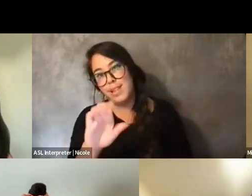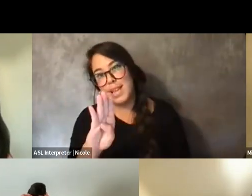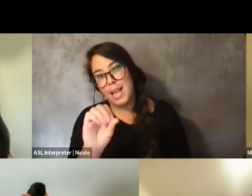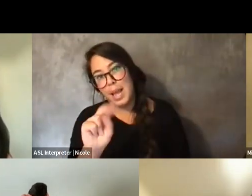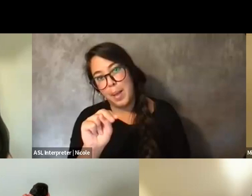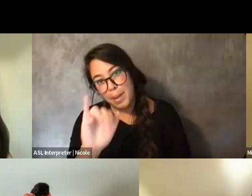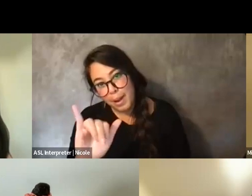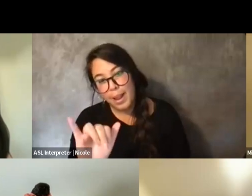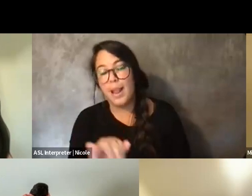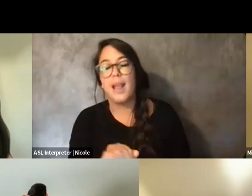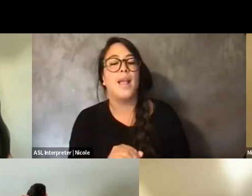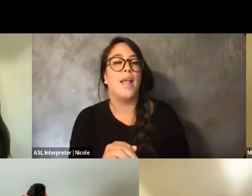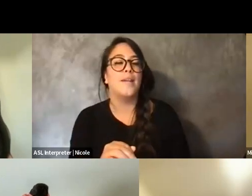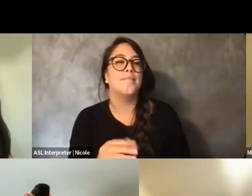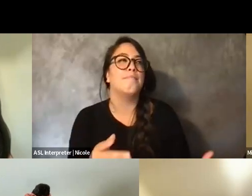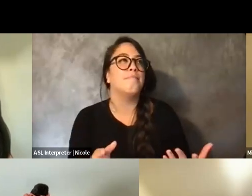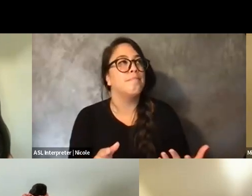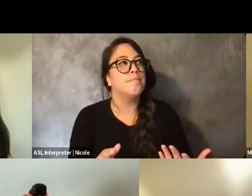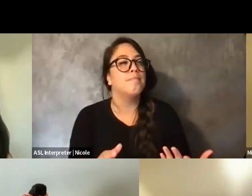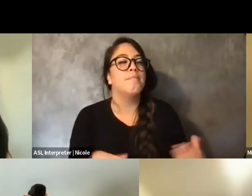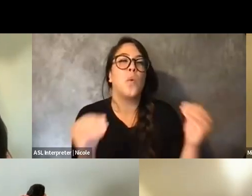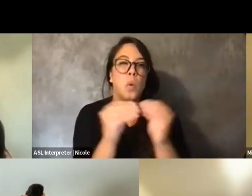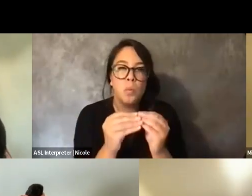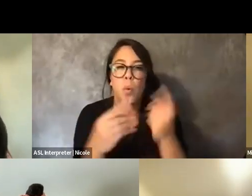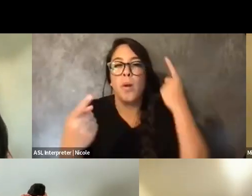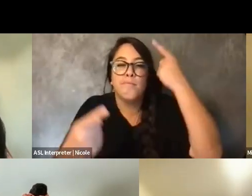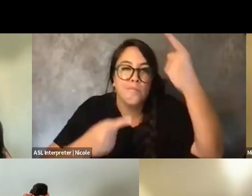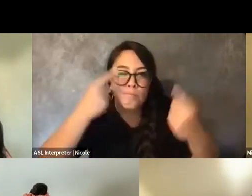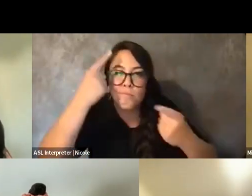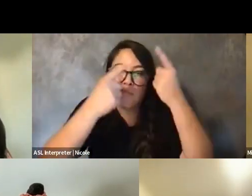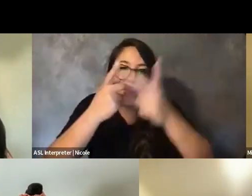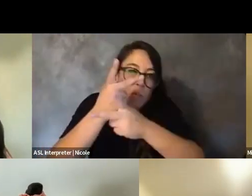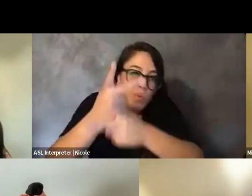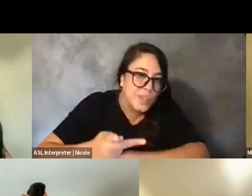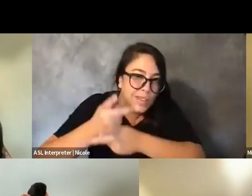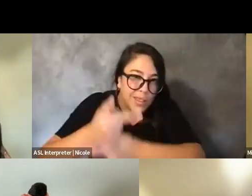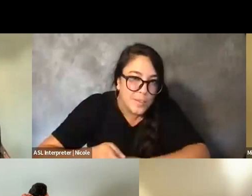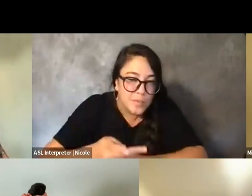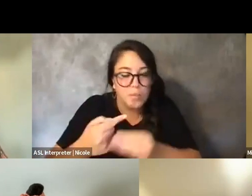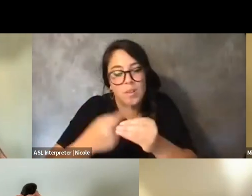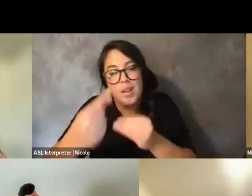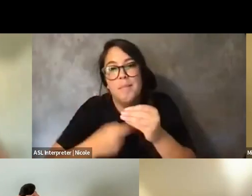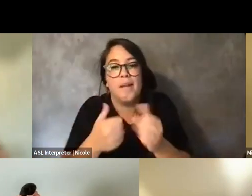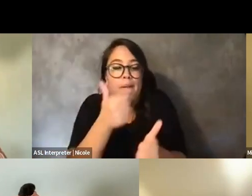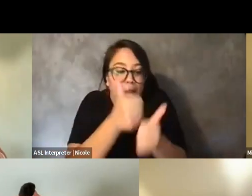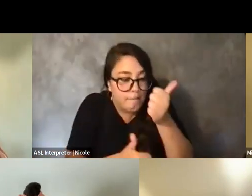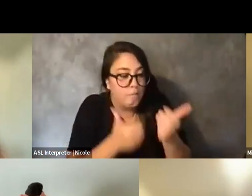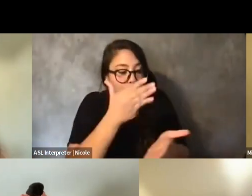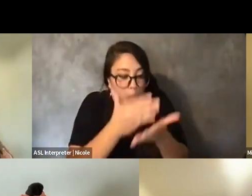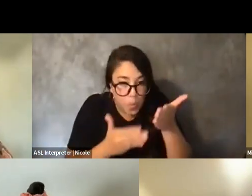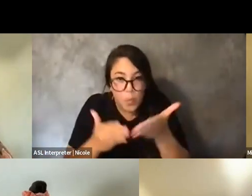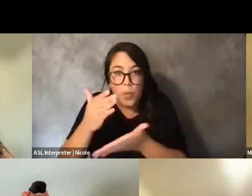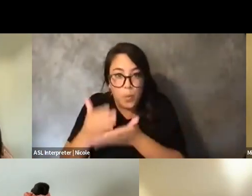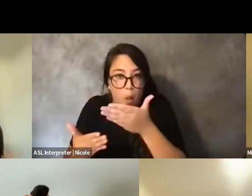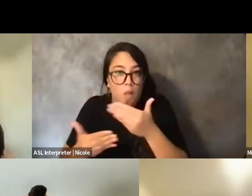about every stage of the process and being, like, open to how it ends up,